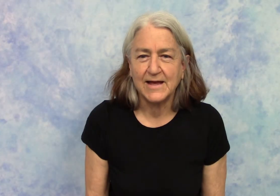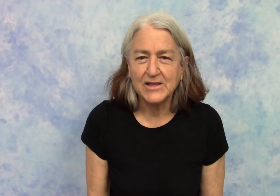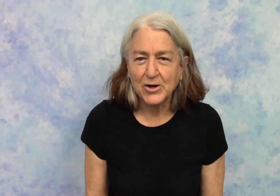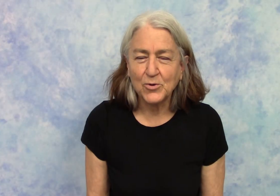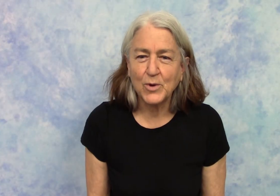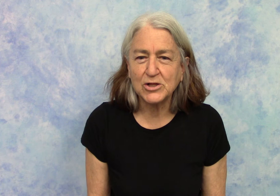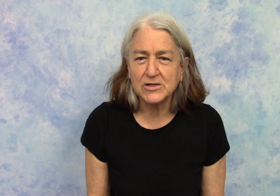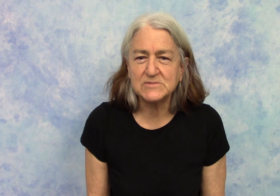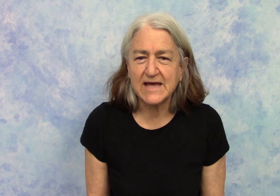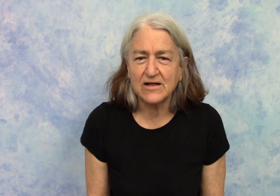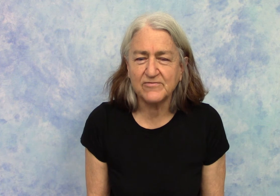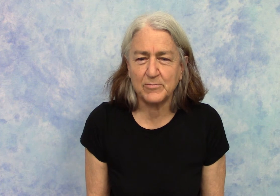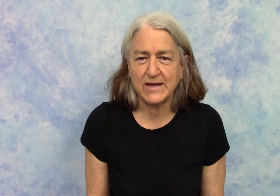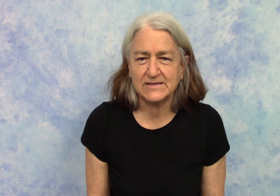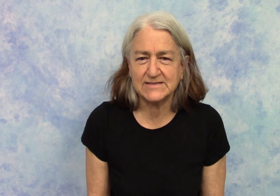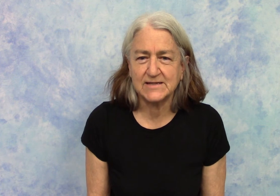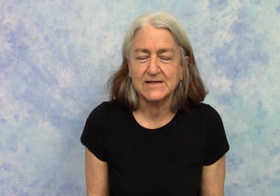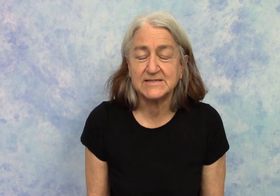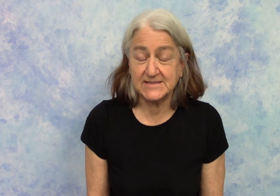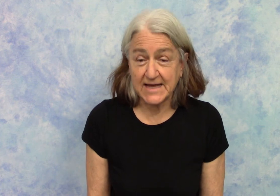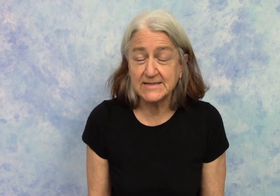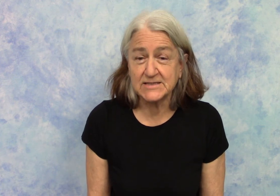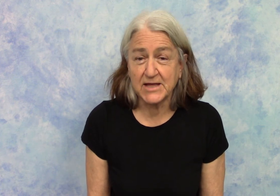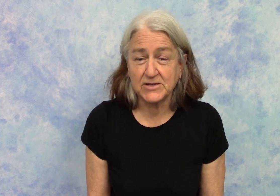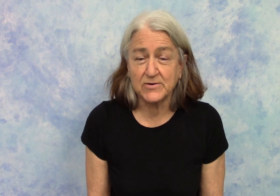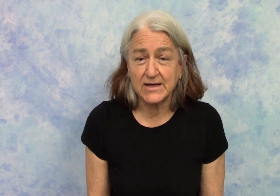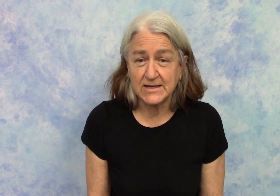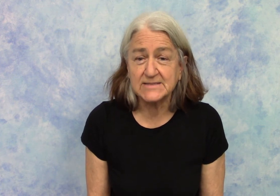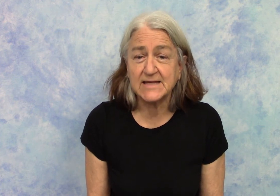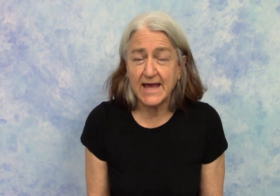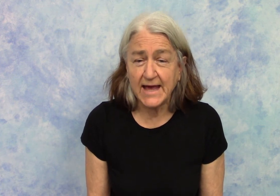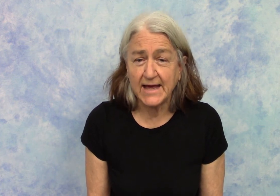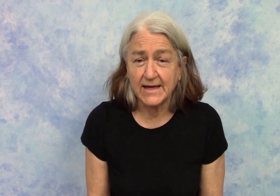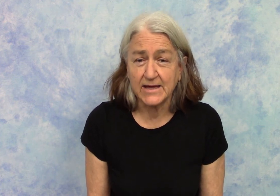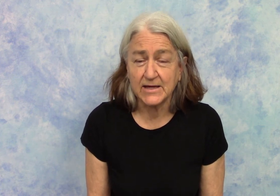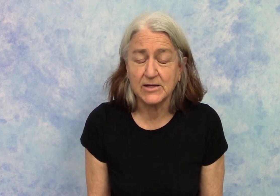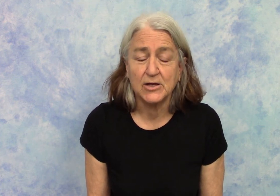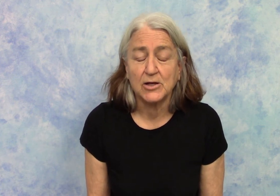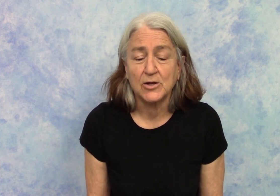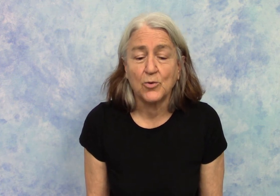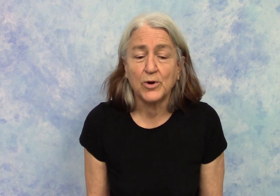Hello. Welcome to Alphabites. Today's letter is "K".